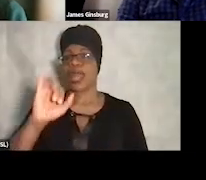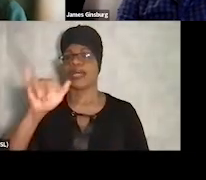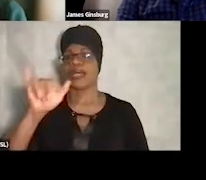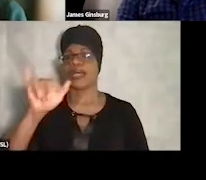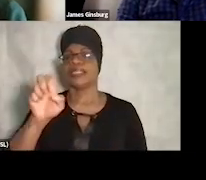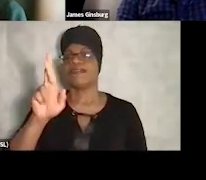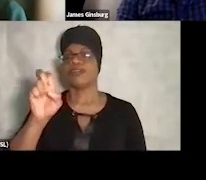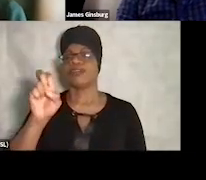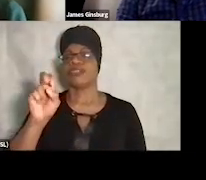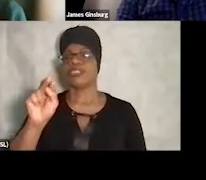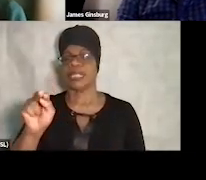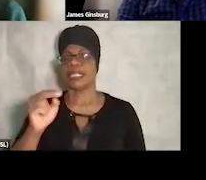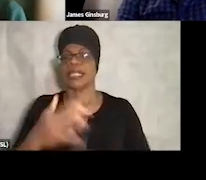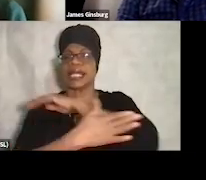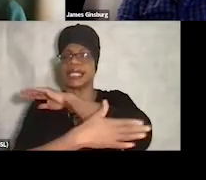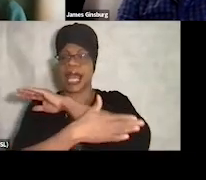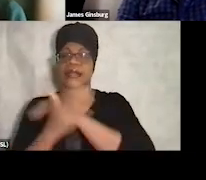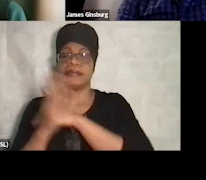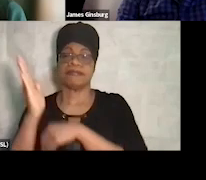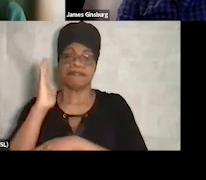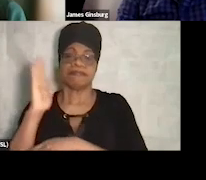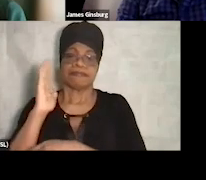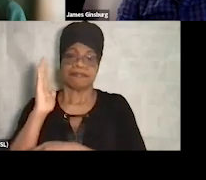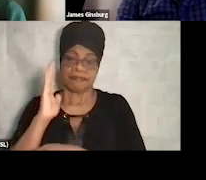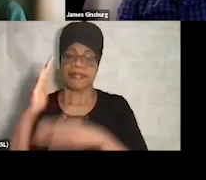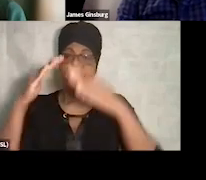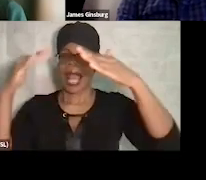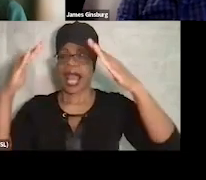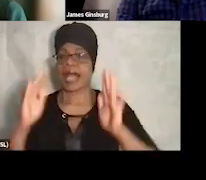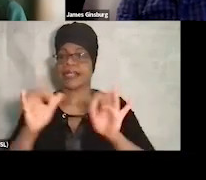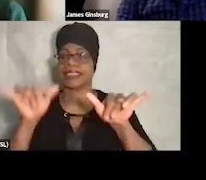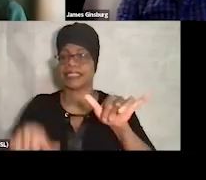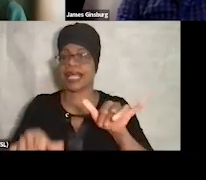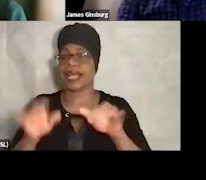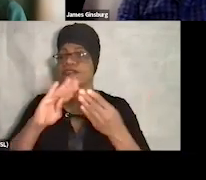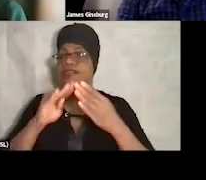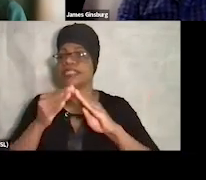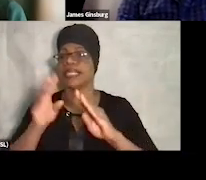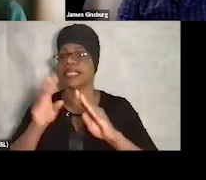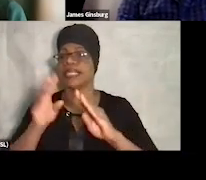of Housing Stability and Homeless Resolution for the City of Denver, where he oversaw the city's response